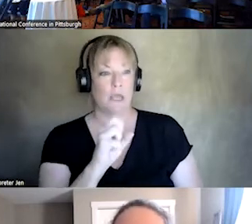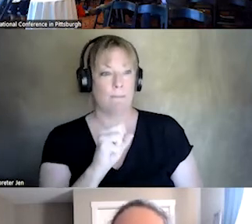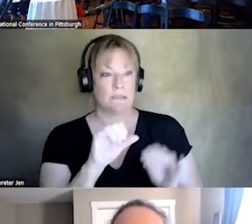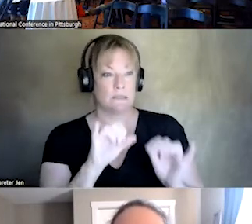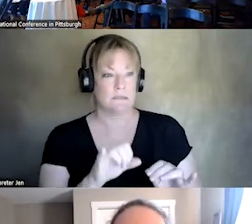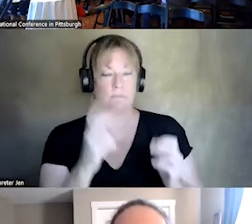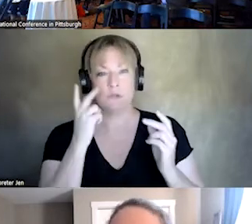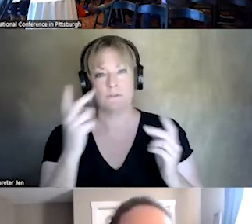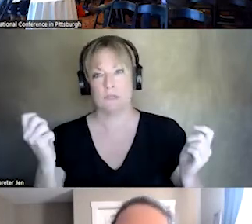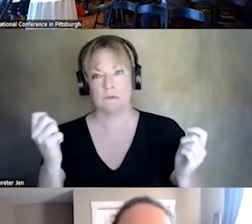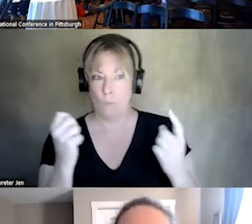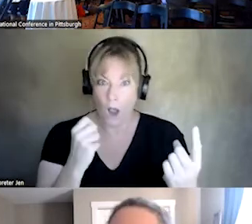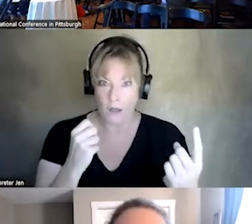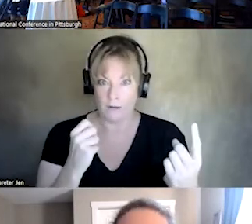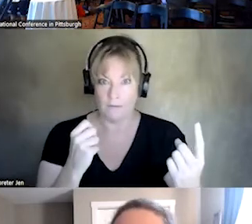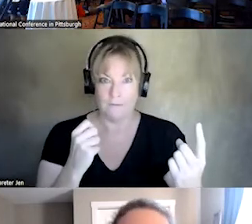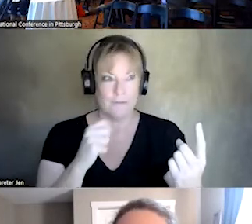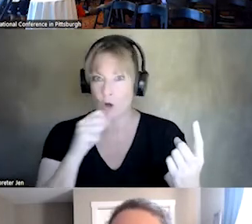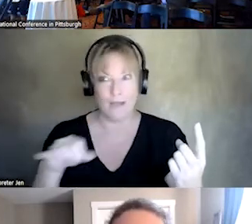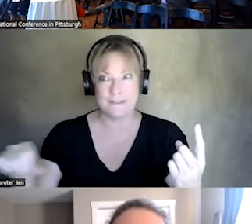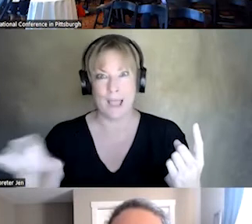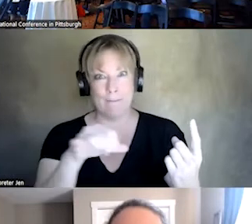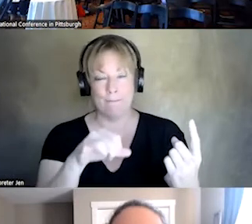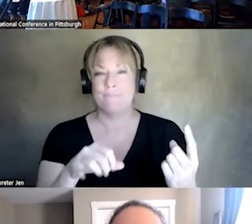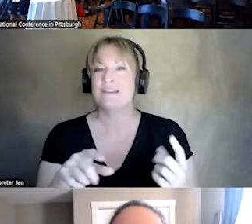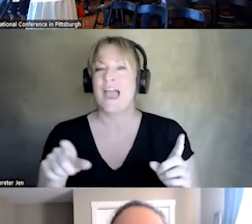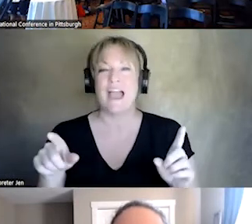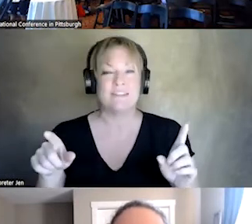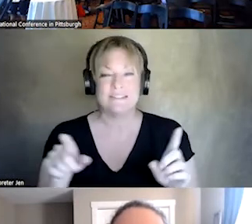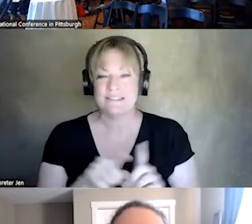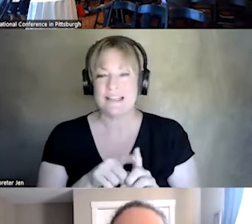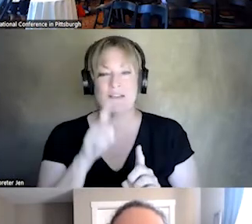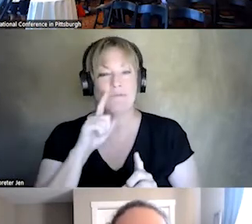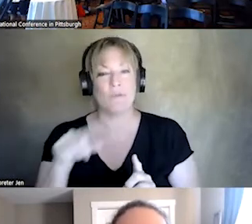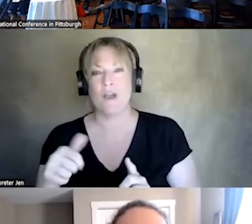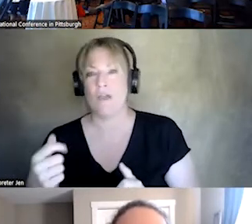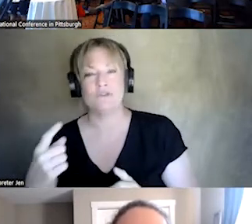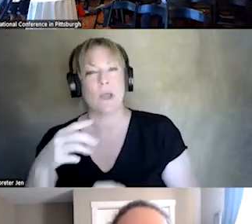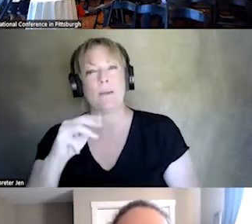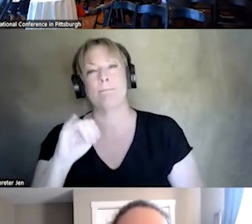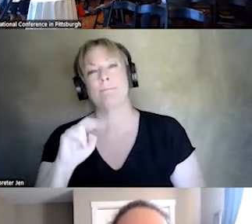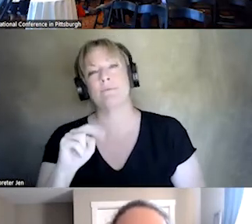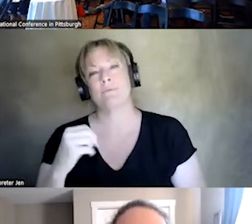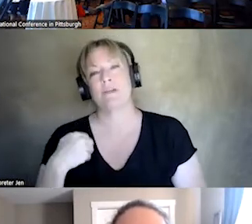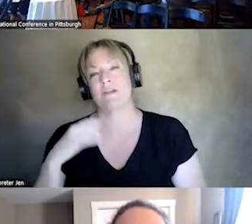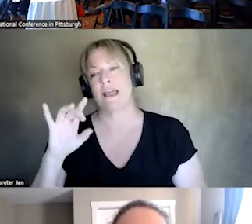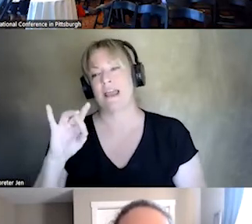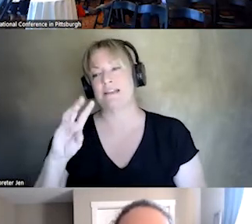SYSTEM. THE EXACT SAME WAY WITH PEACE APPS. IN MINNESOTA WE HAVE 86 PRIMARY PEACE APPS,